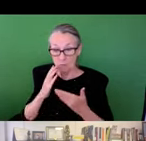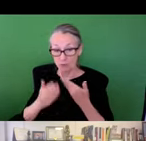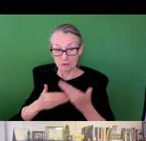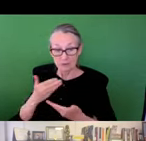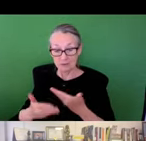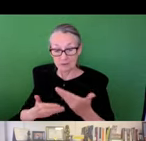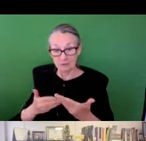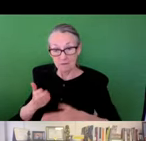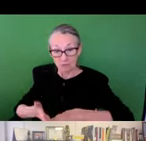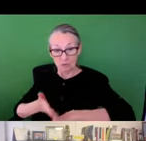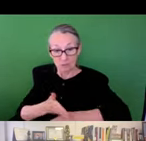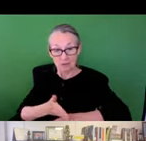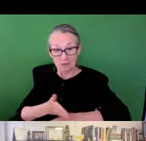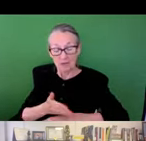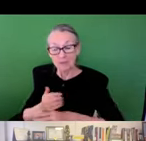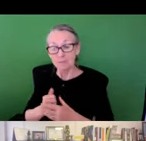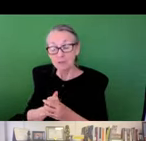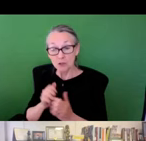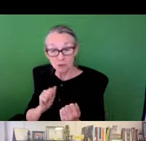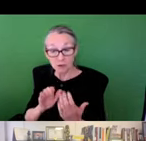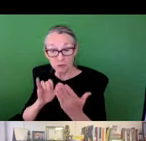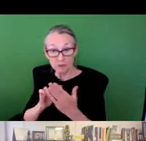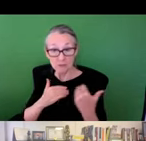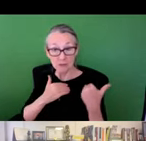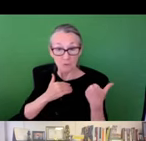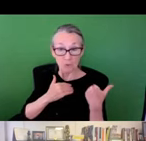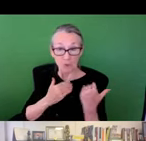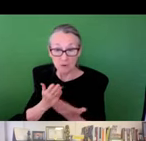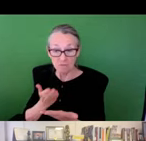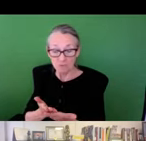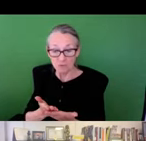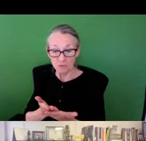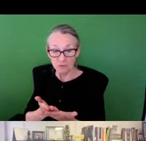and can actually be incorporated into formal processes of improvement